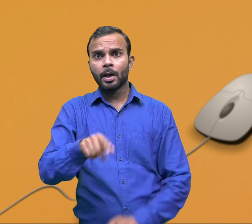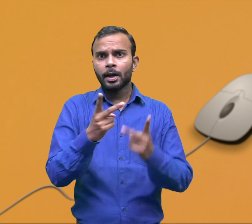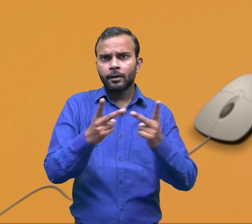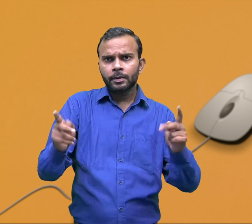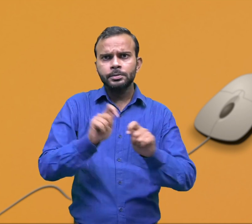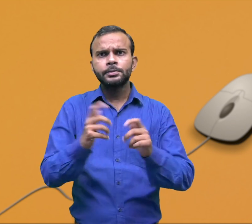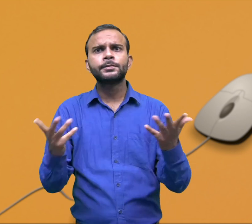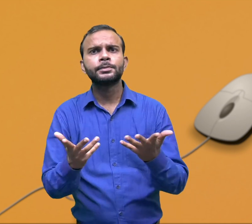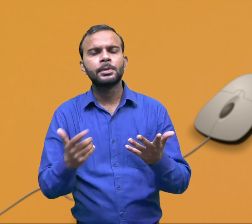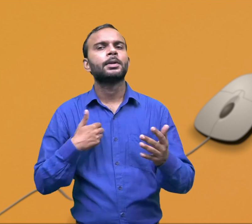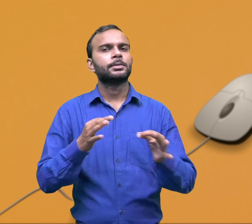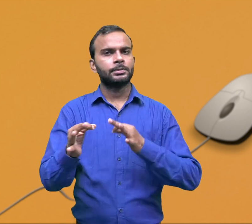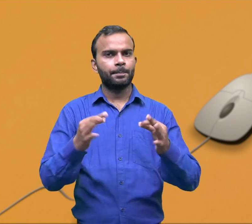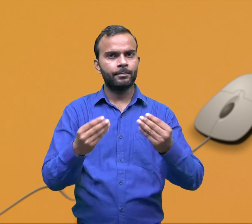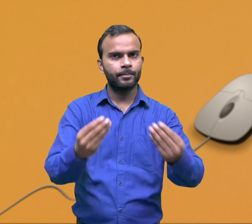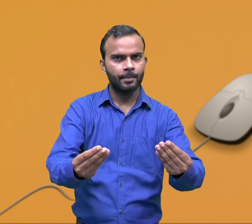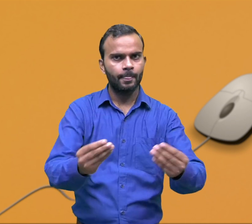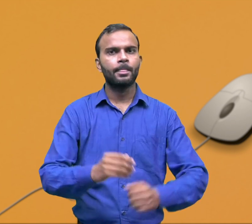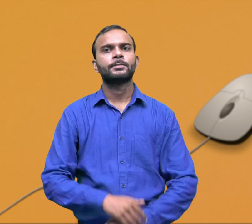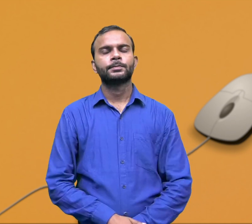There are different parts of a mouse. Let me tell you.